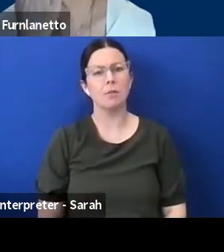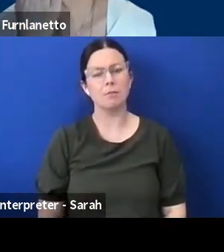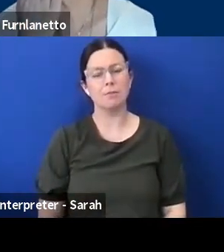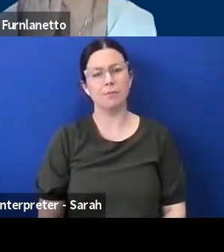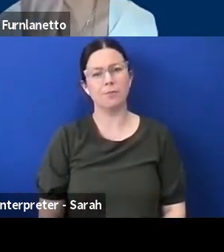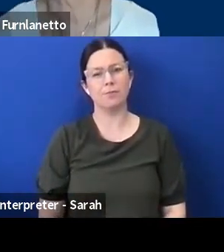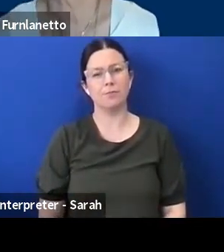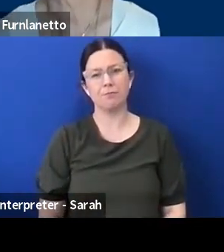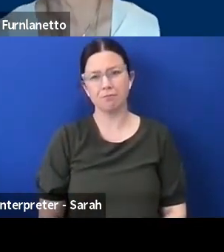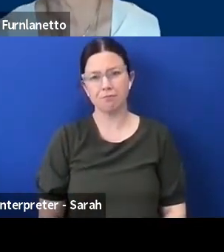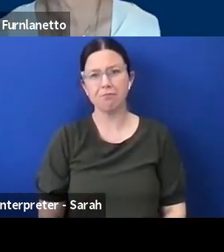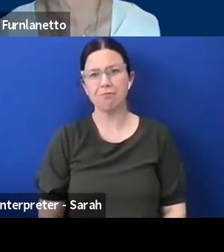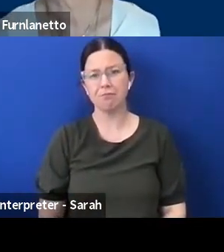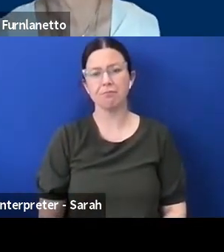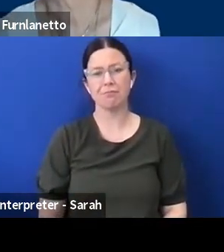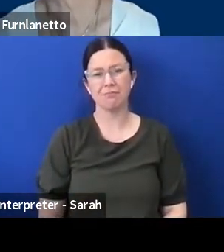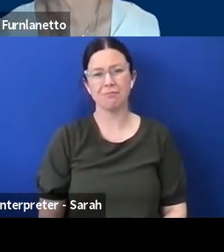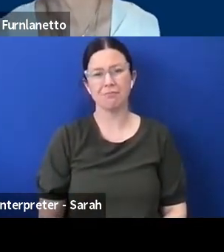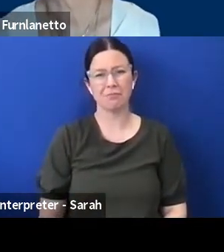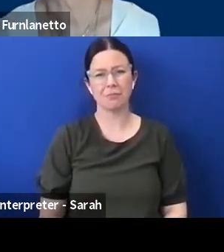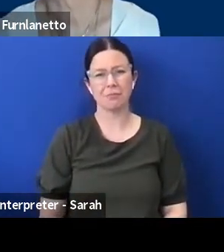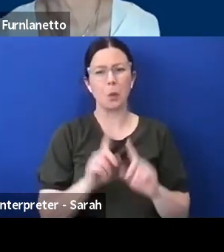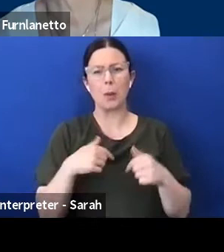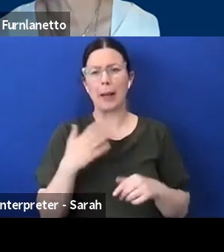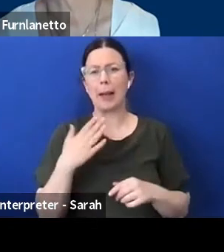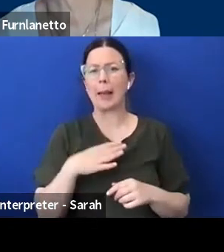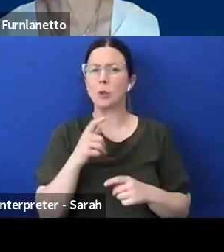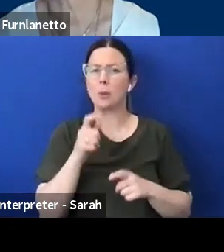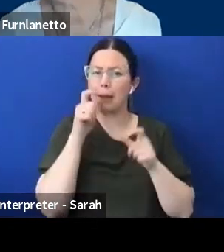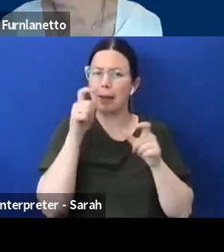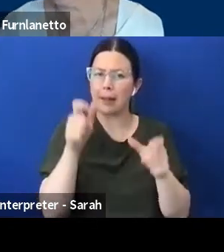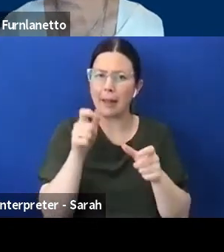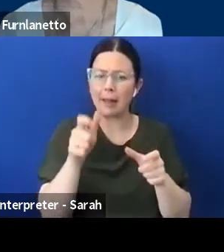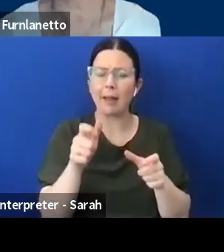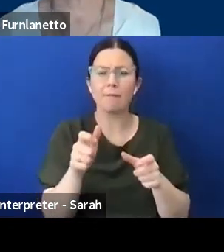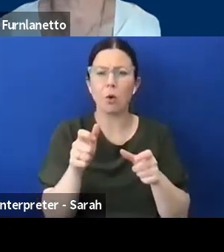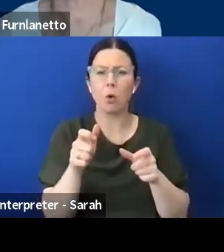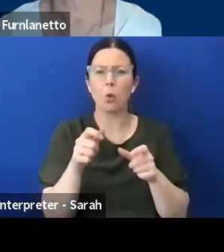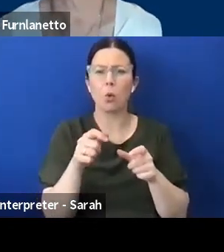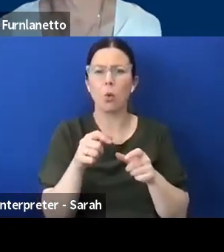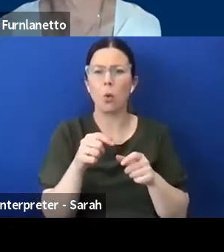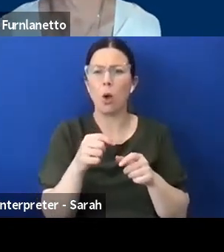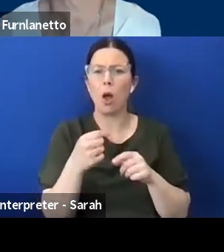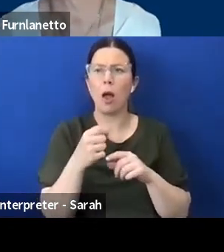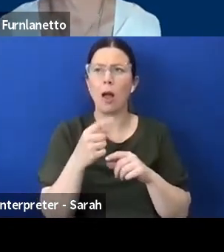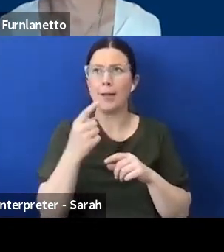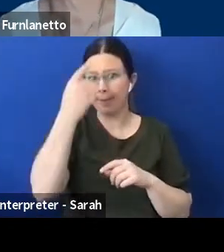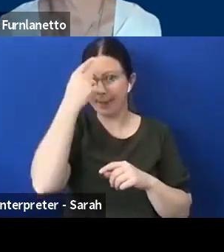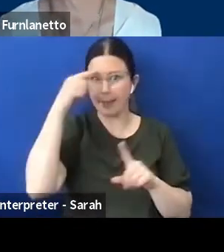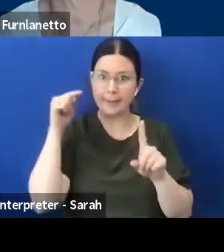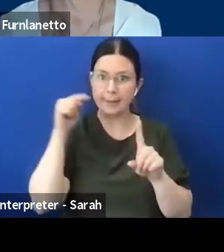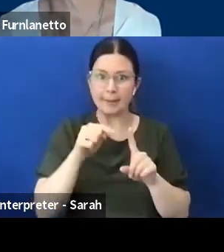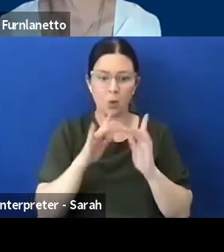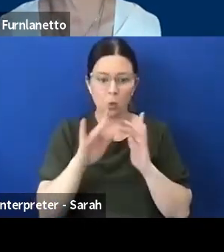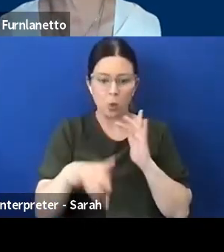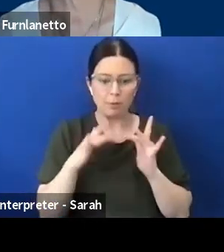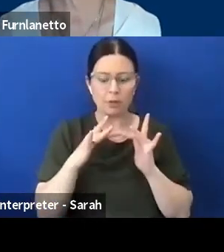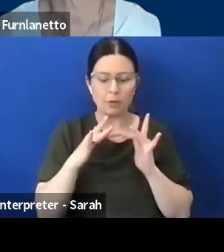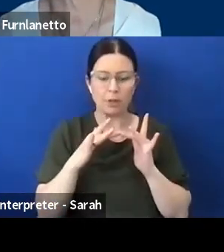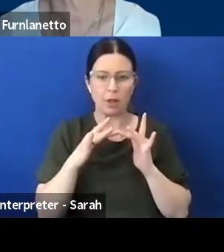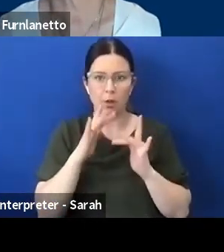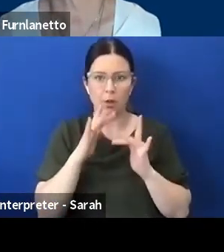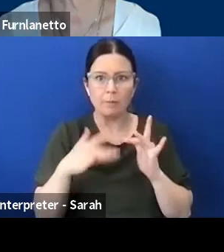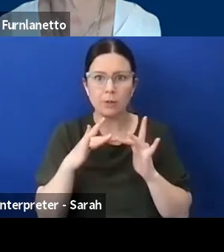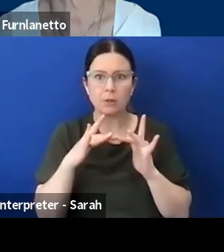of, is that we don't just think accessing via internet and websites and that is the primary